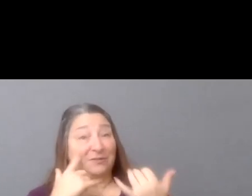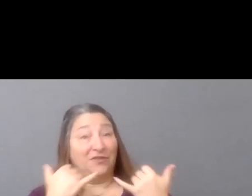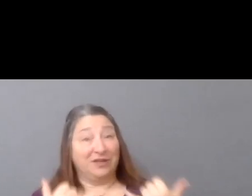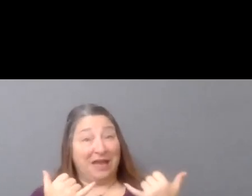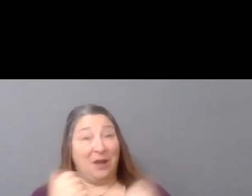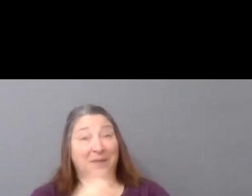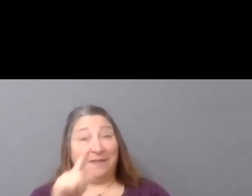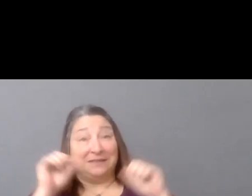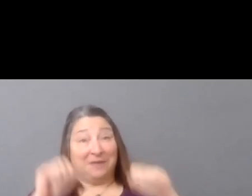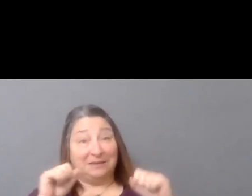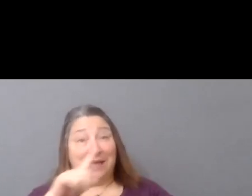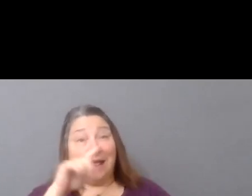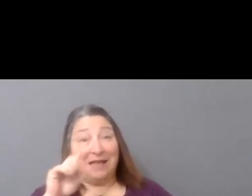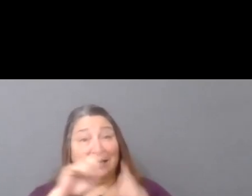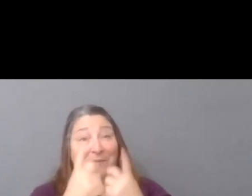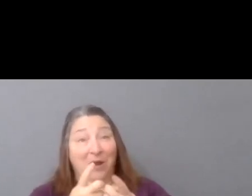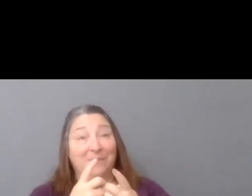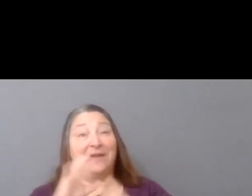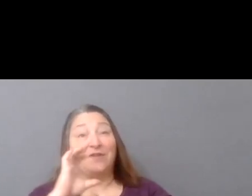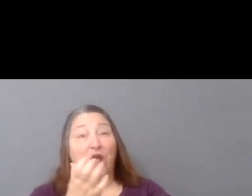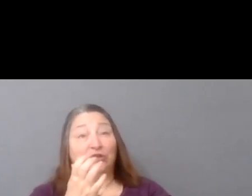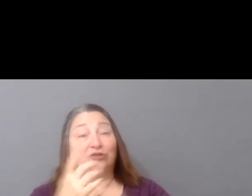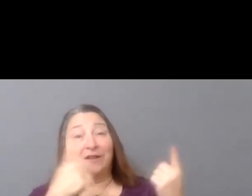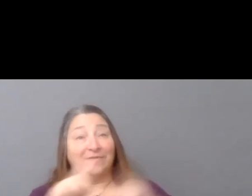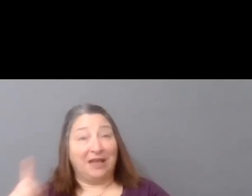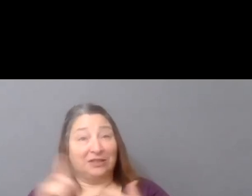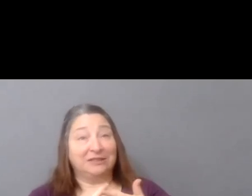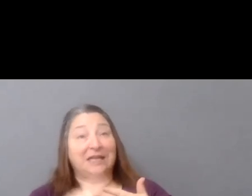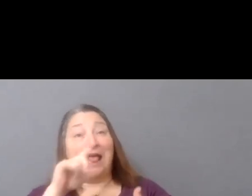the LA Department of Cultural Affairs, LA County Arts